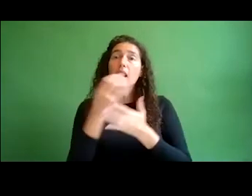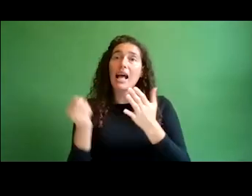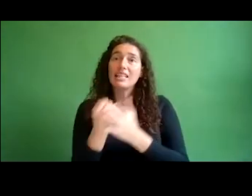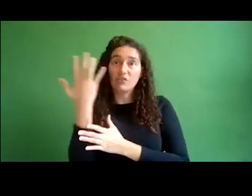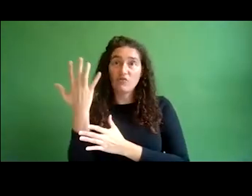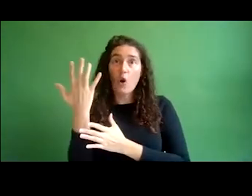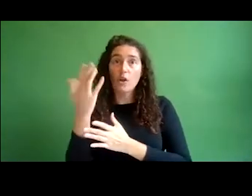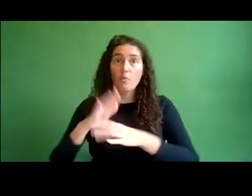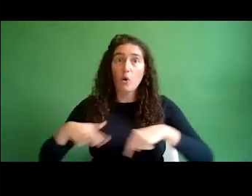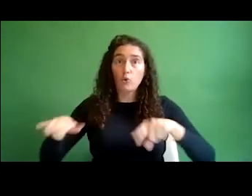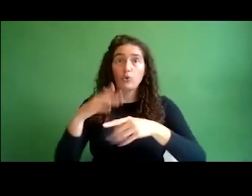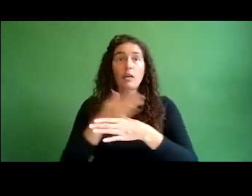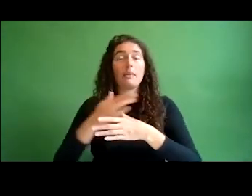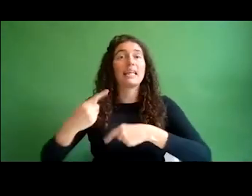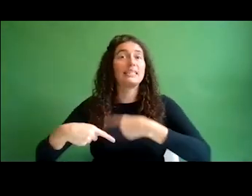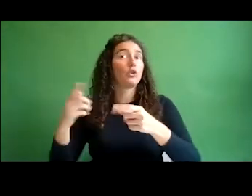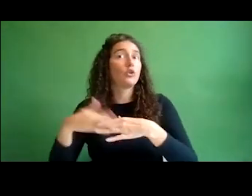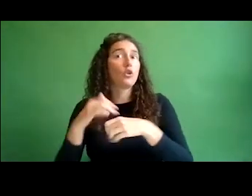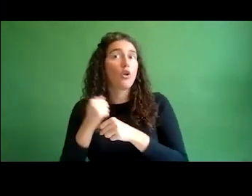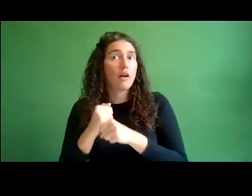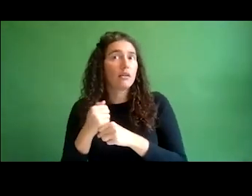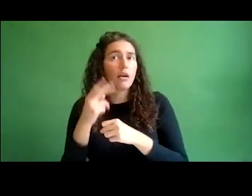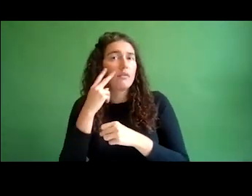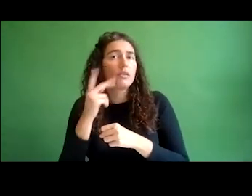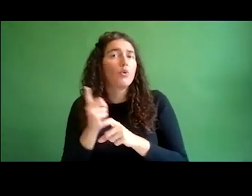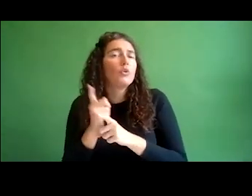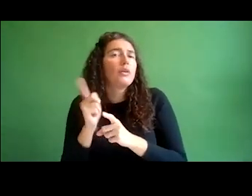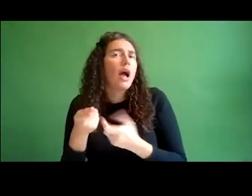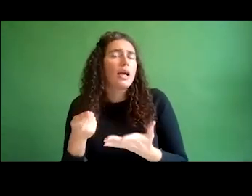and, of course, the openness of the local community